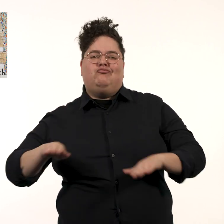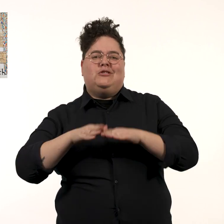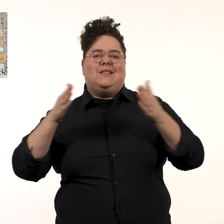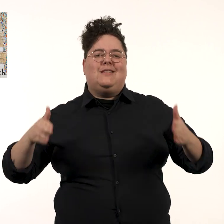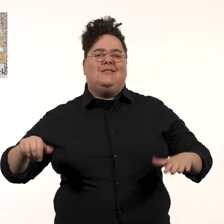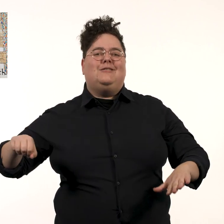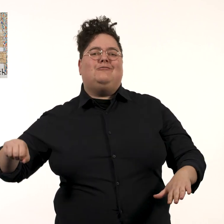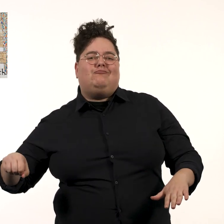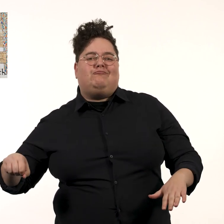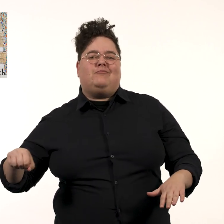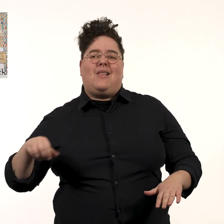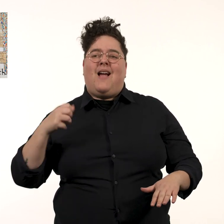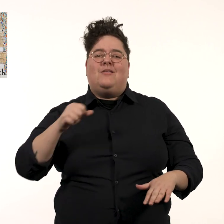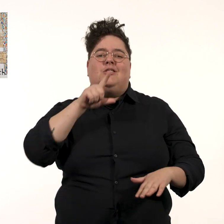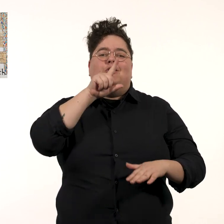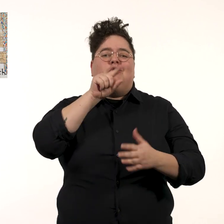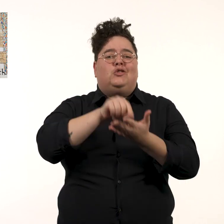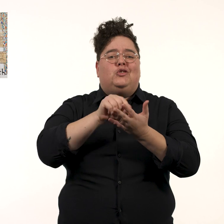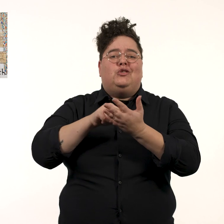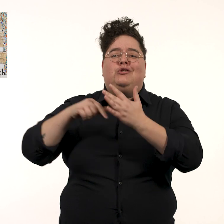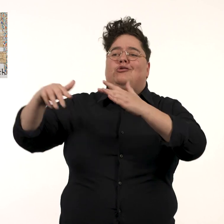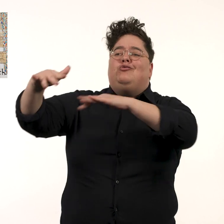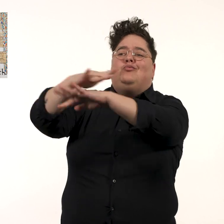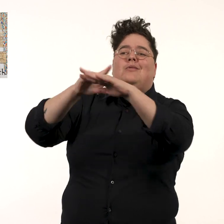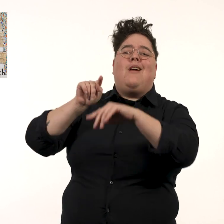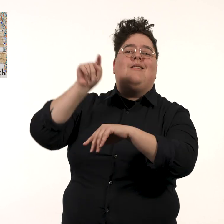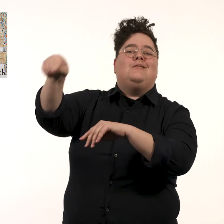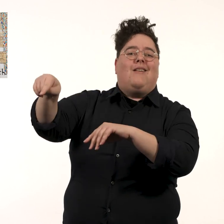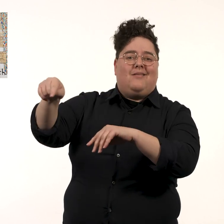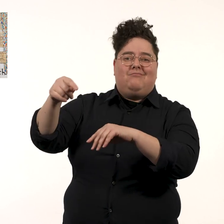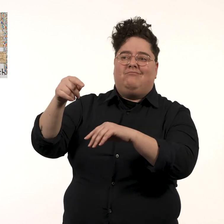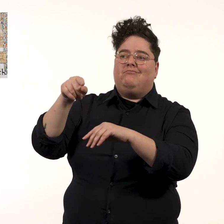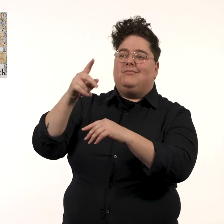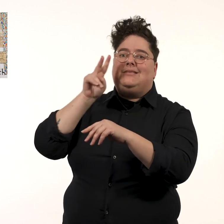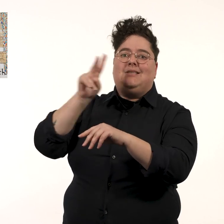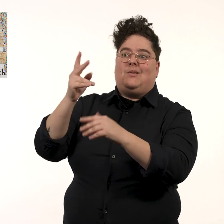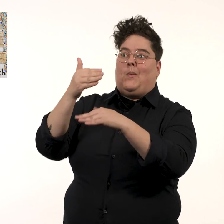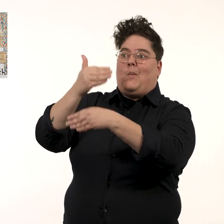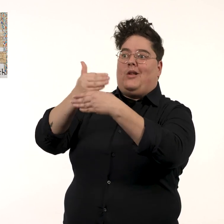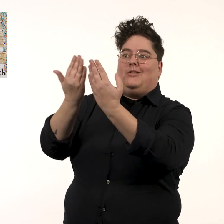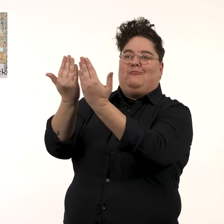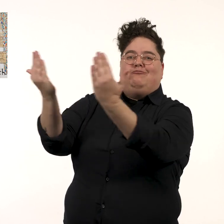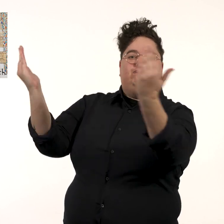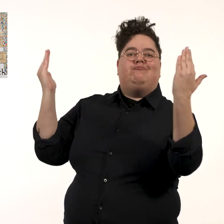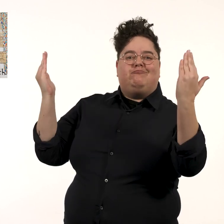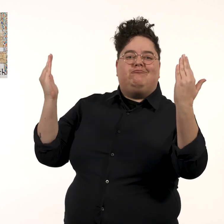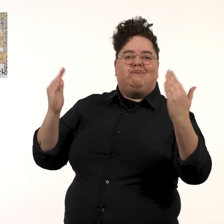There are chooks outside the curved window.